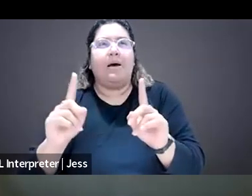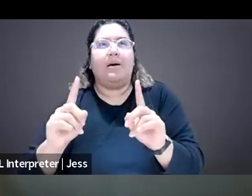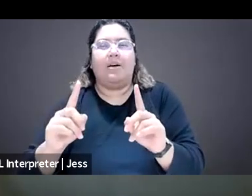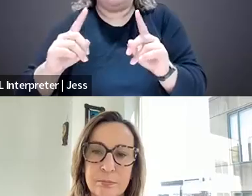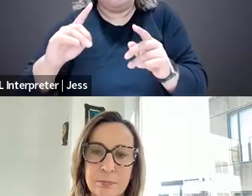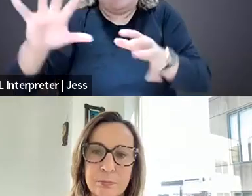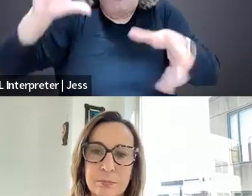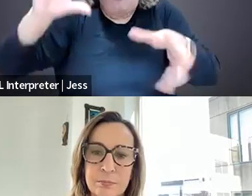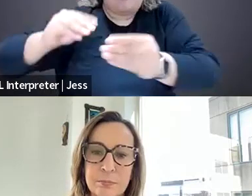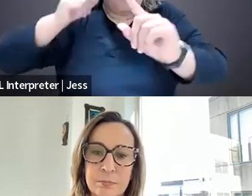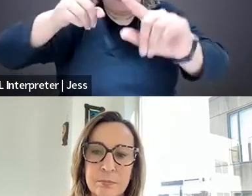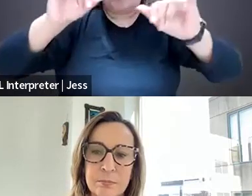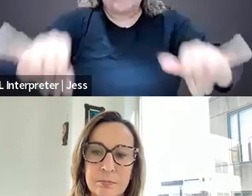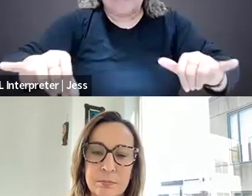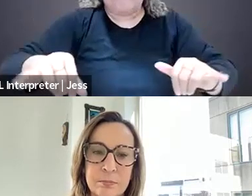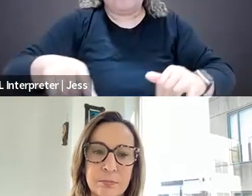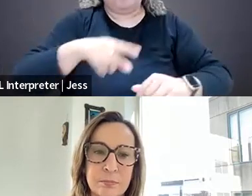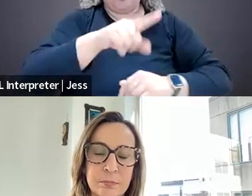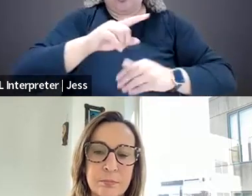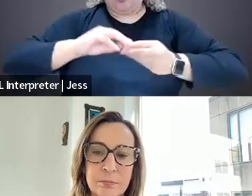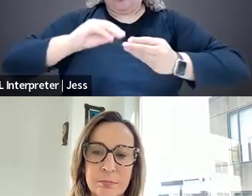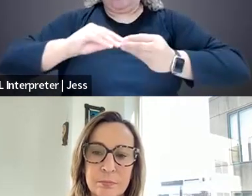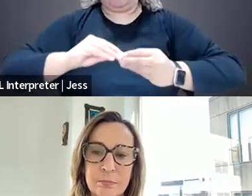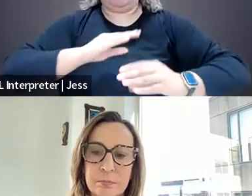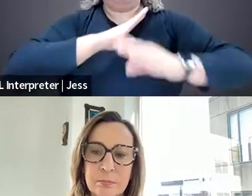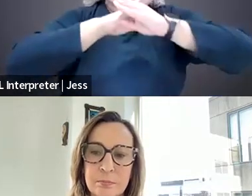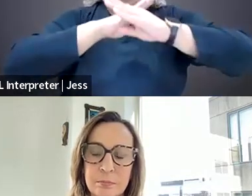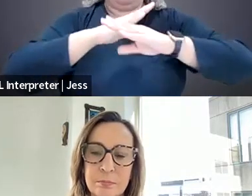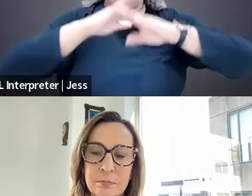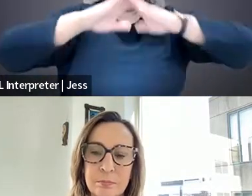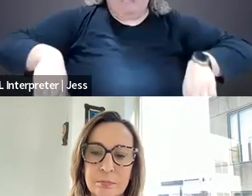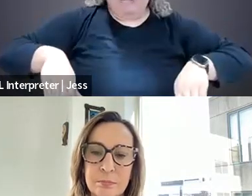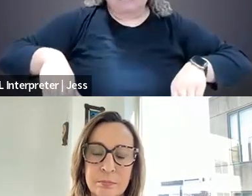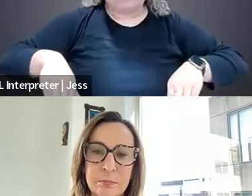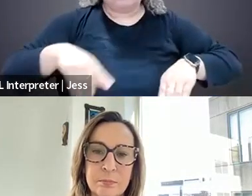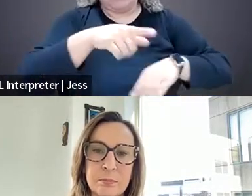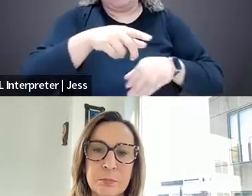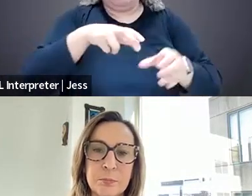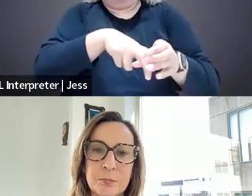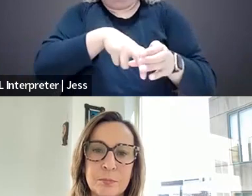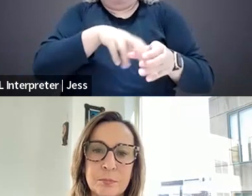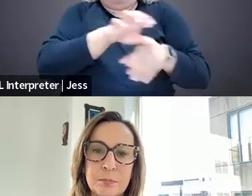which is to silence and push people out of the industry. And this, as Taylor mentioned, and Elisa also highlighted,